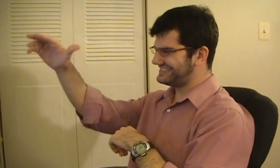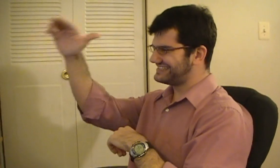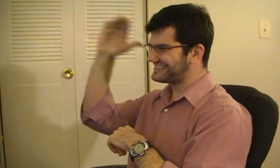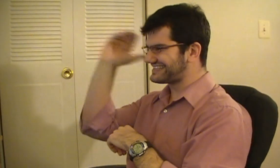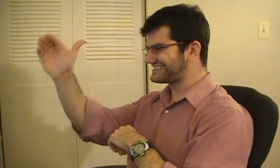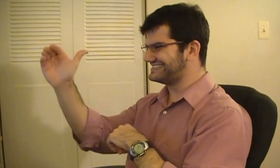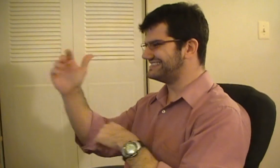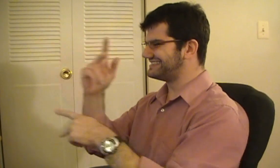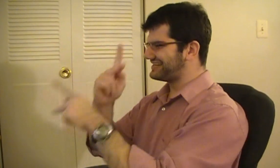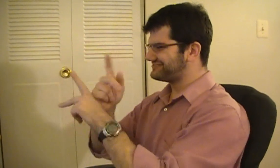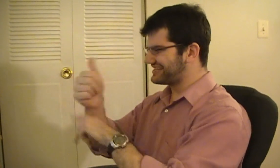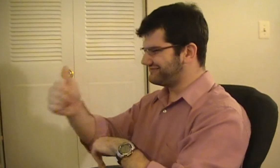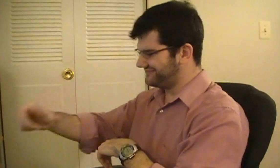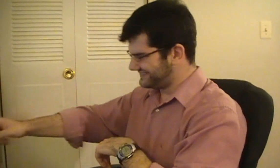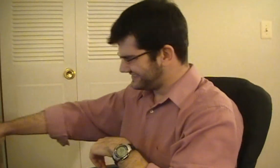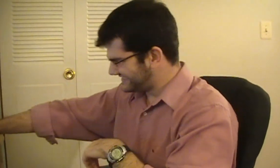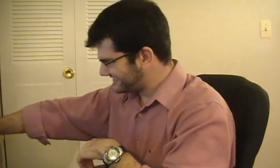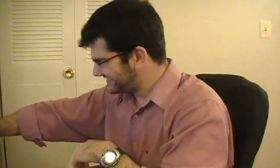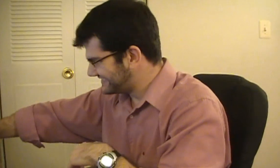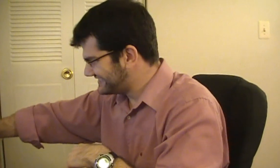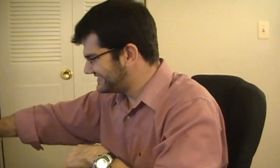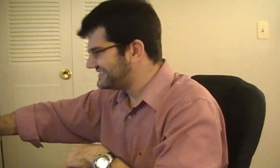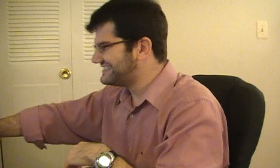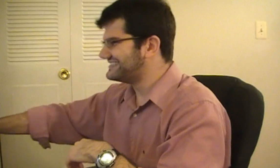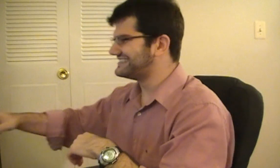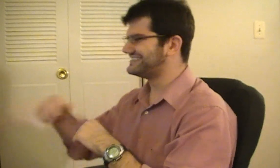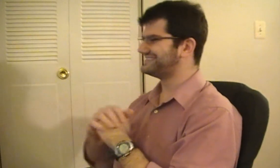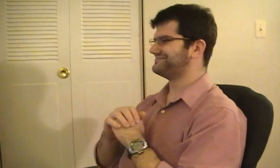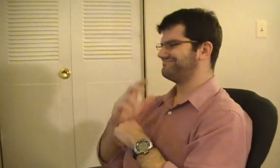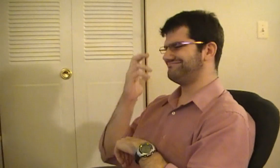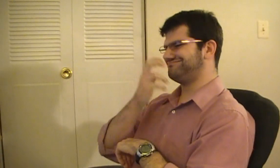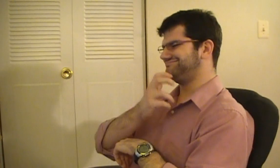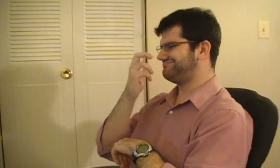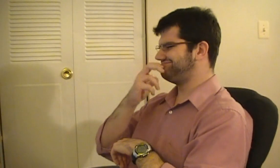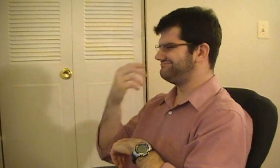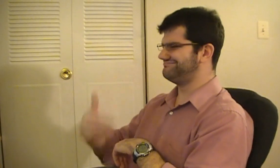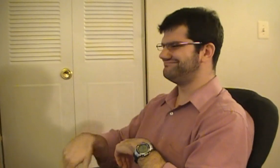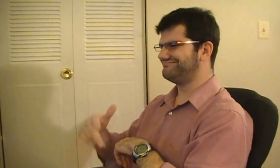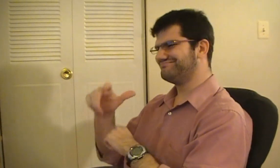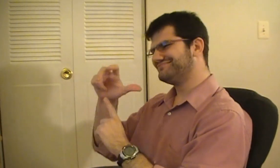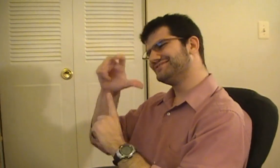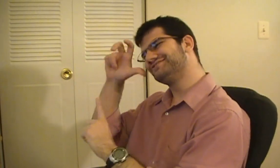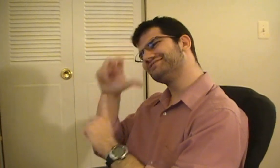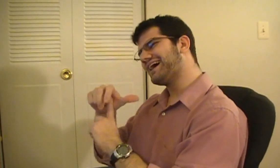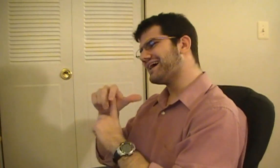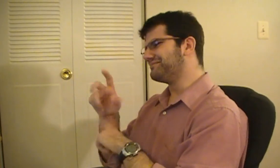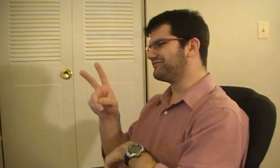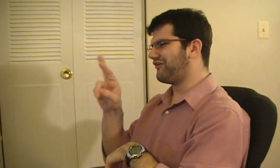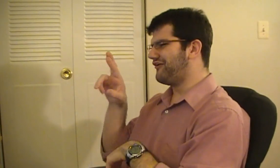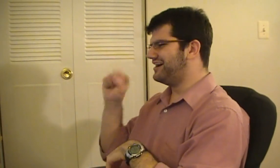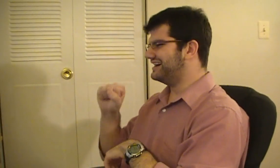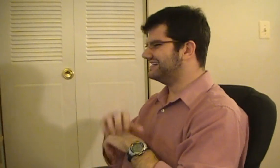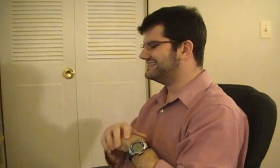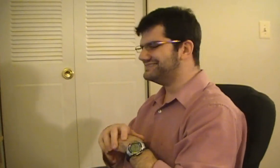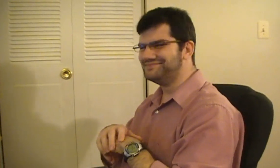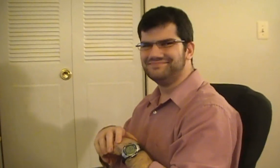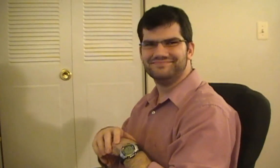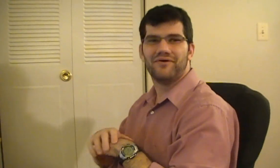(Talking to my friend during a VRS call) Wow, that was one the greatest VRS call I ever made.